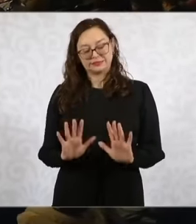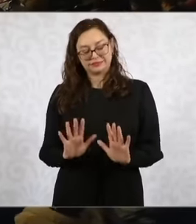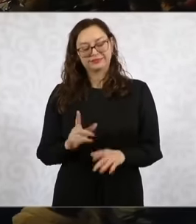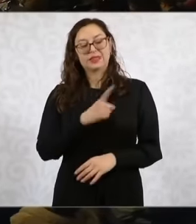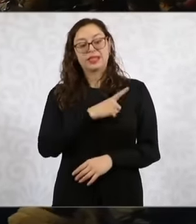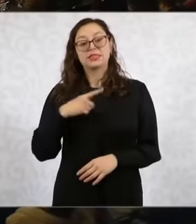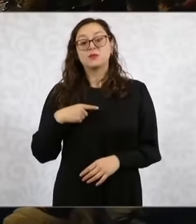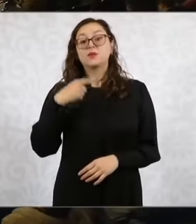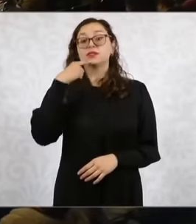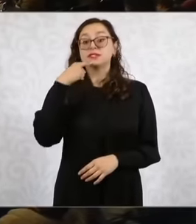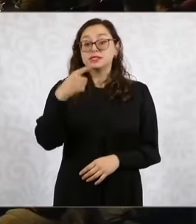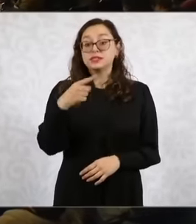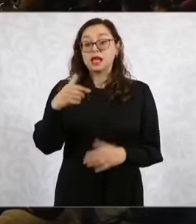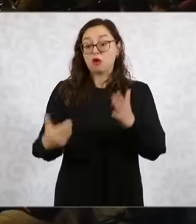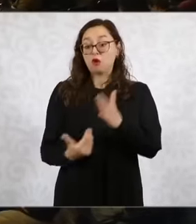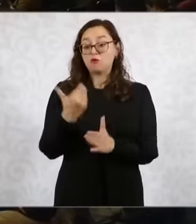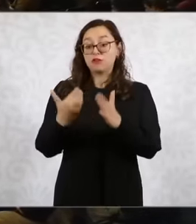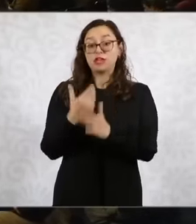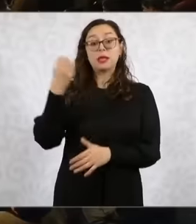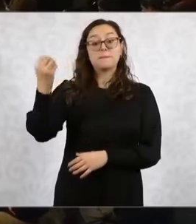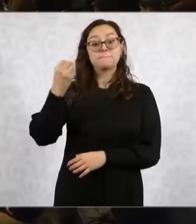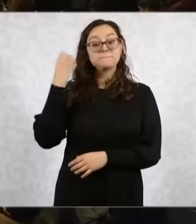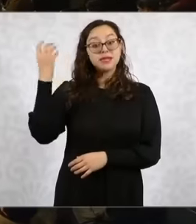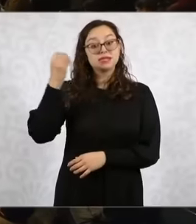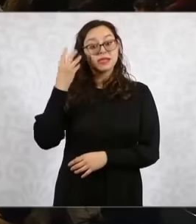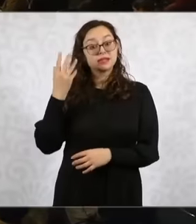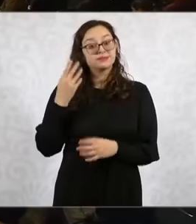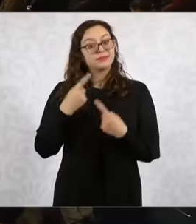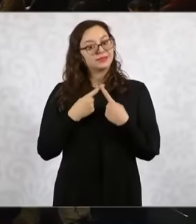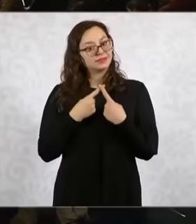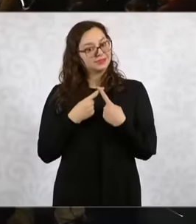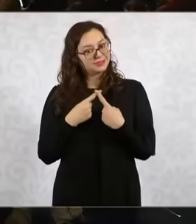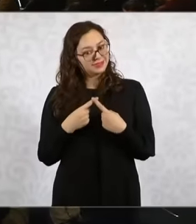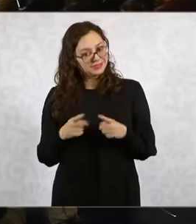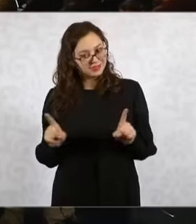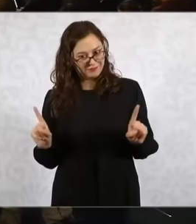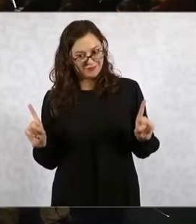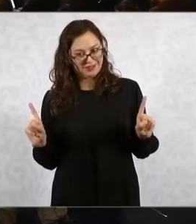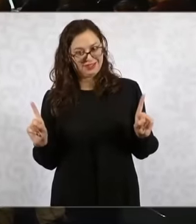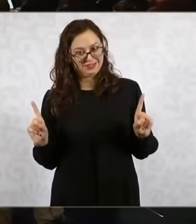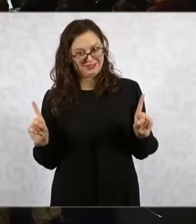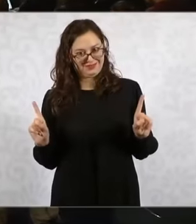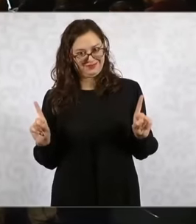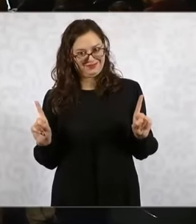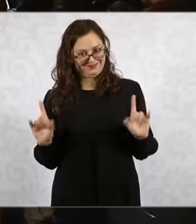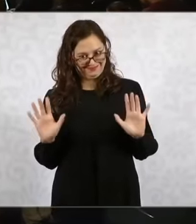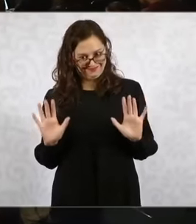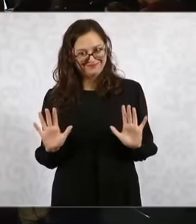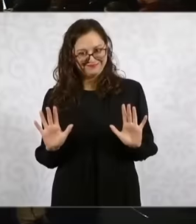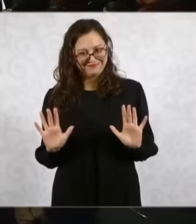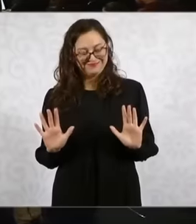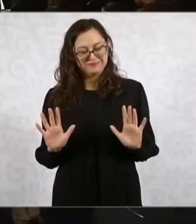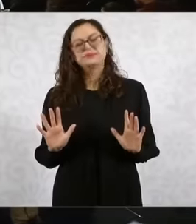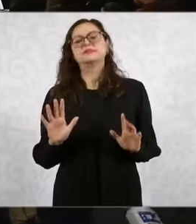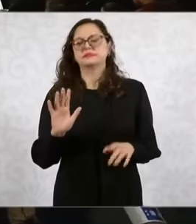develop them in a special way information will come As the president always did,